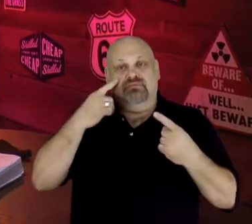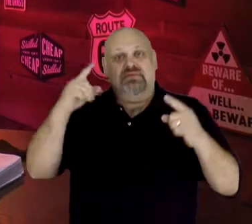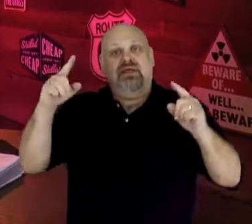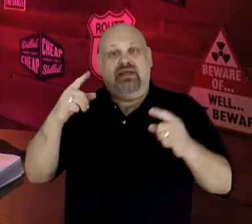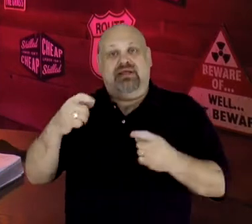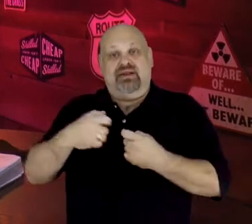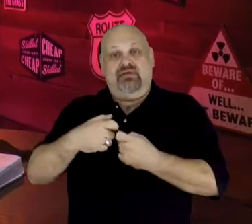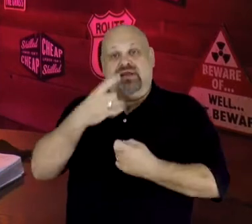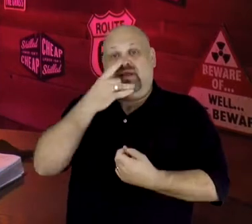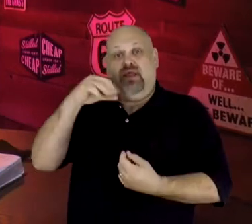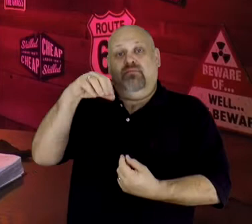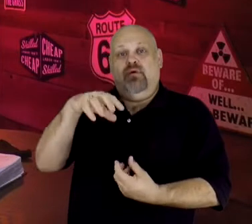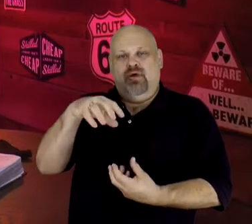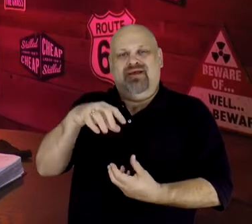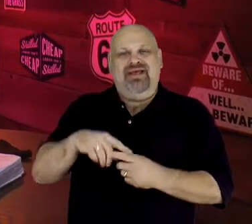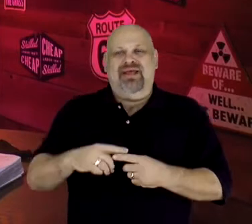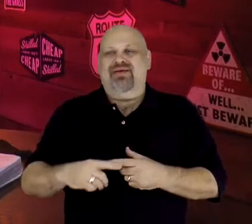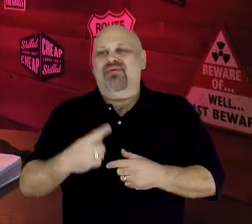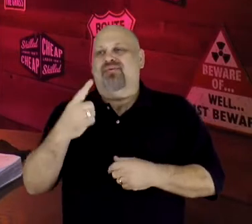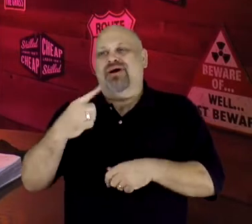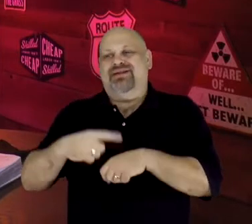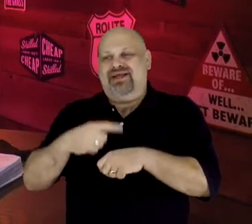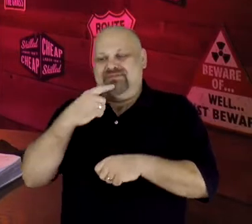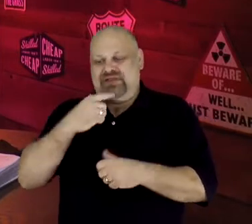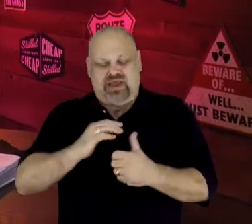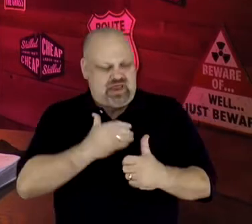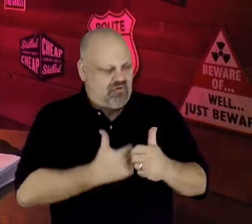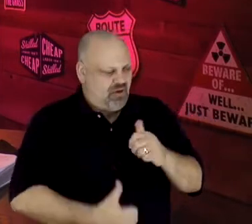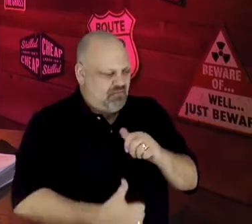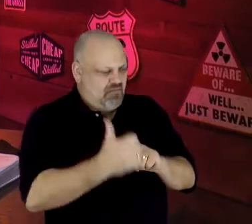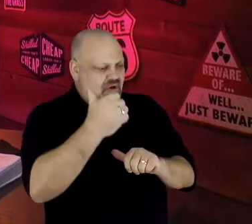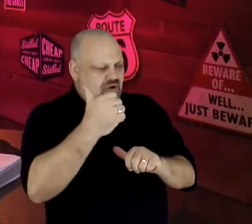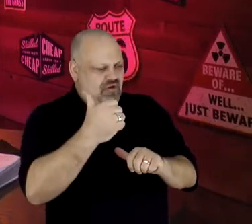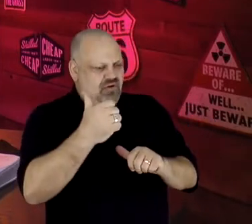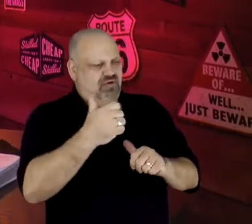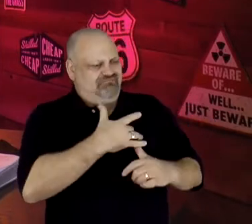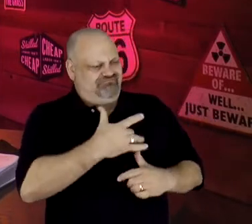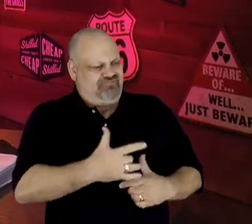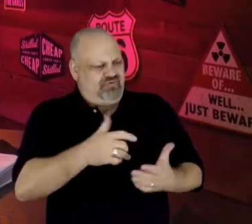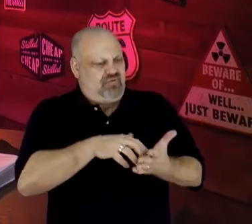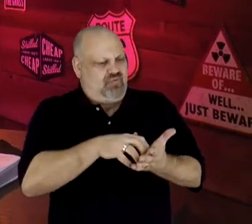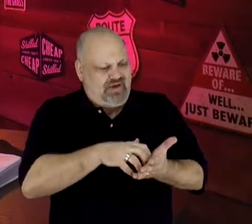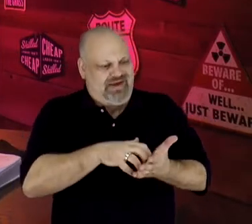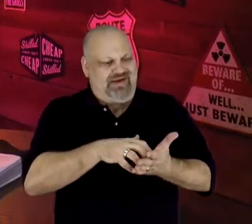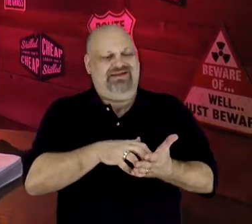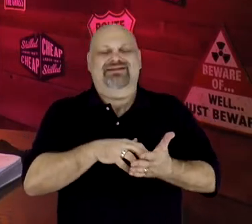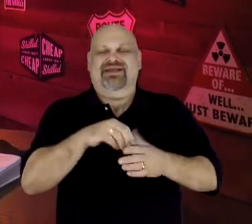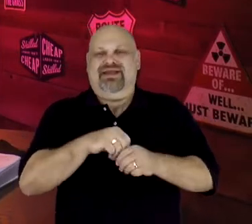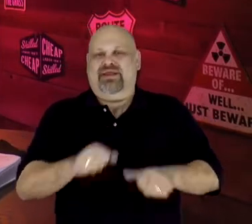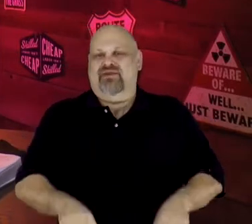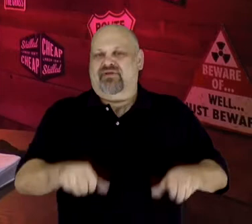"Our greatest weakness lies in giving up. The most certain way to succeed is always to try